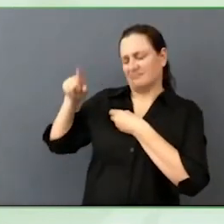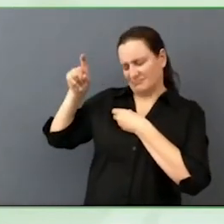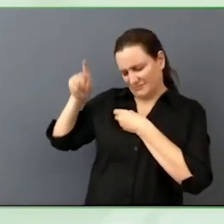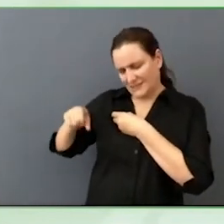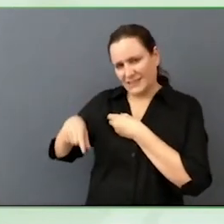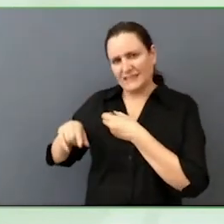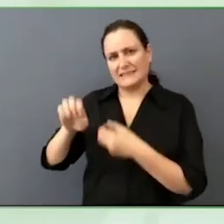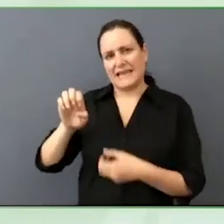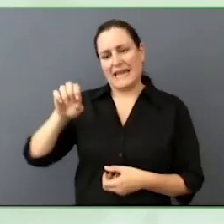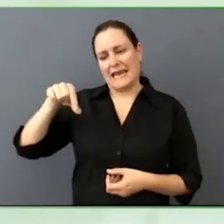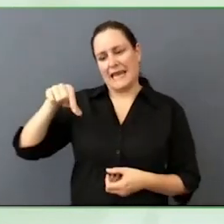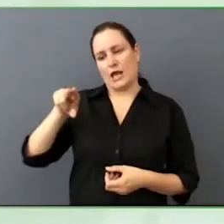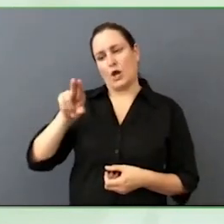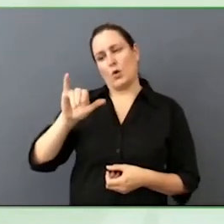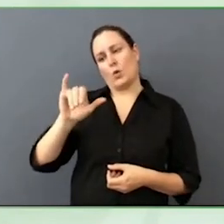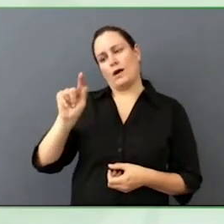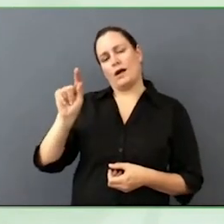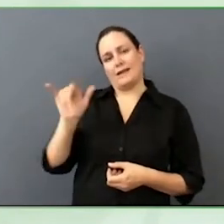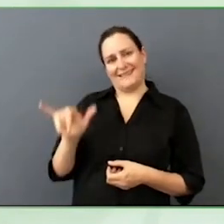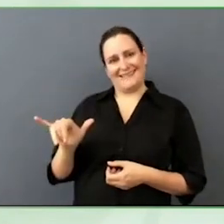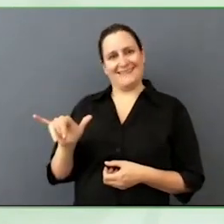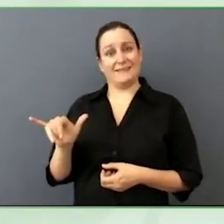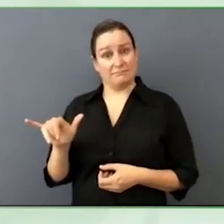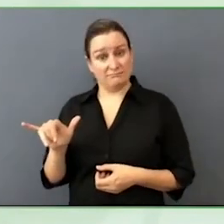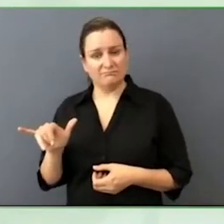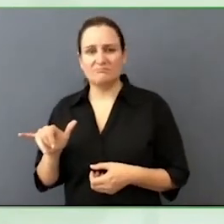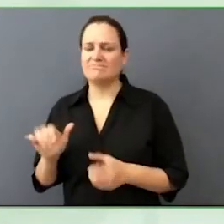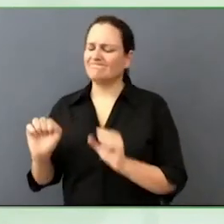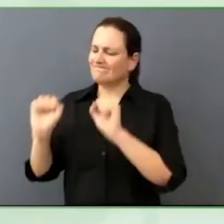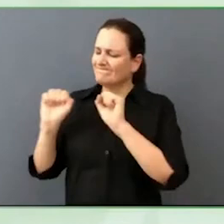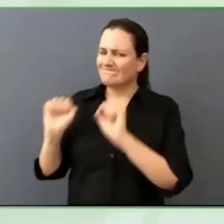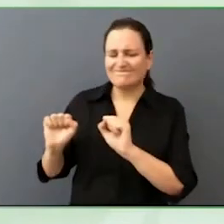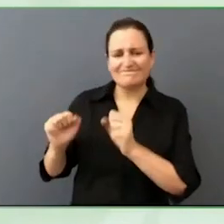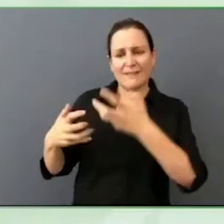accessibility, belonging work. All of these are things that are locked.